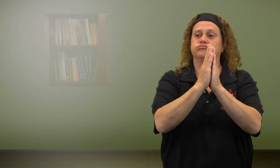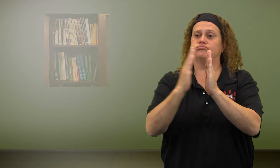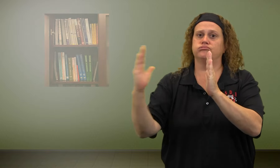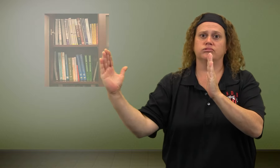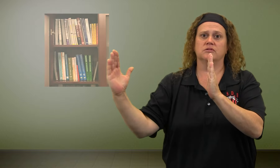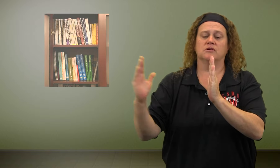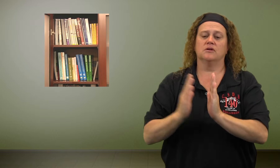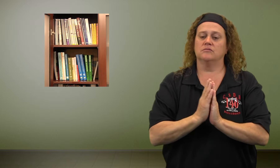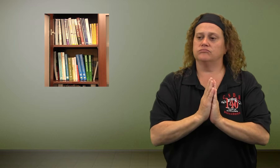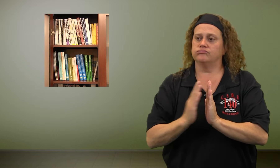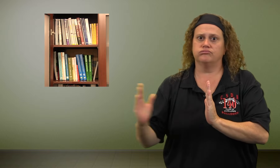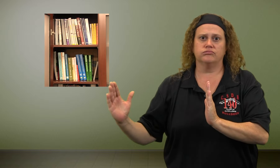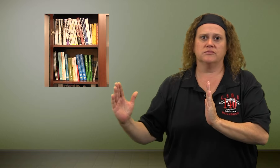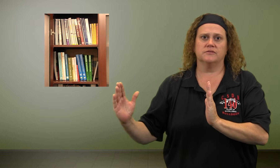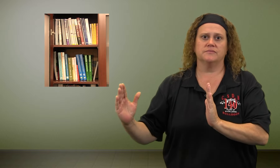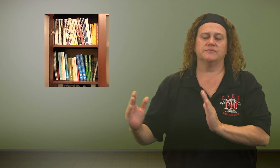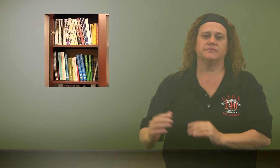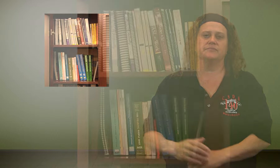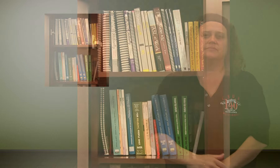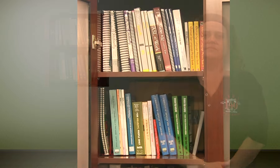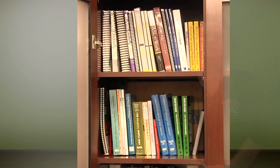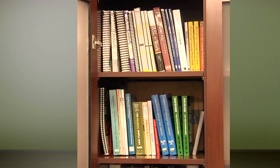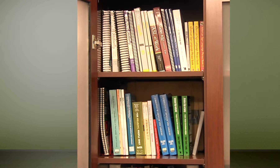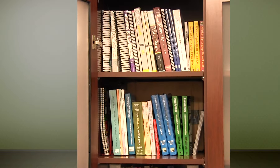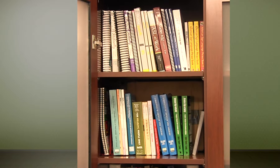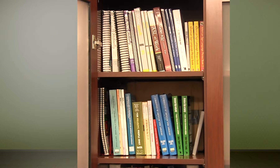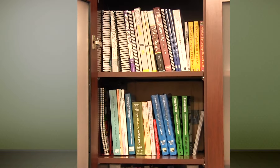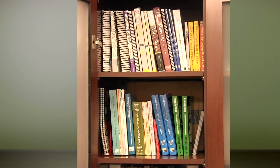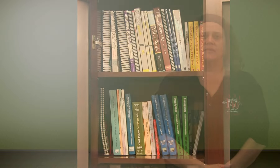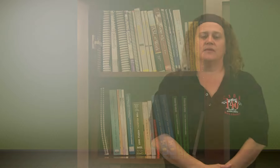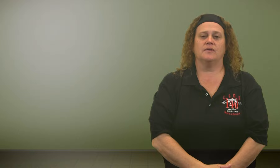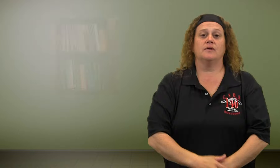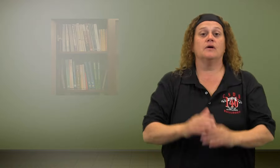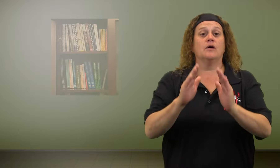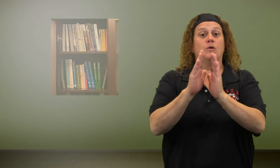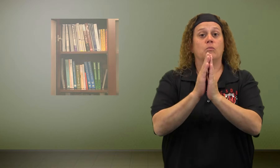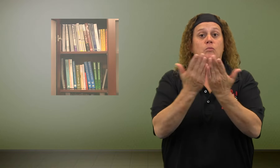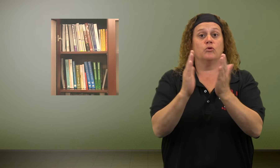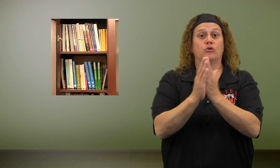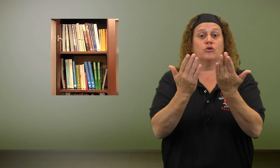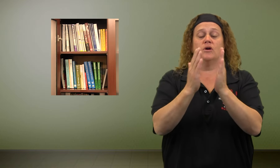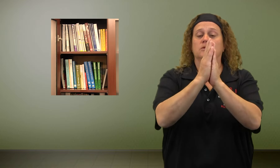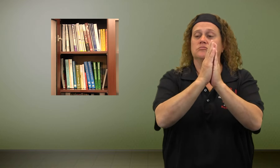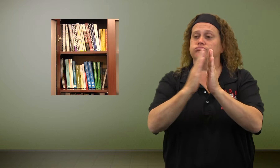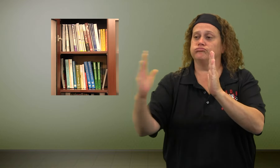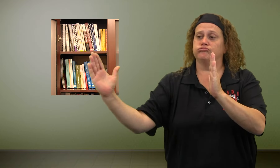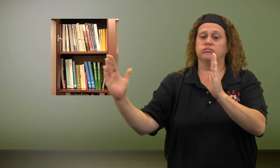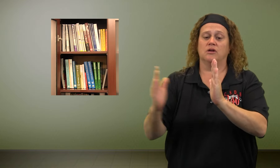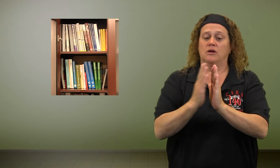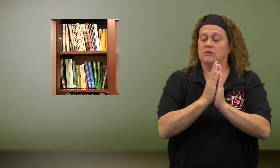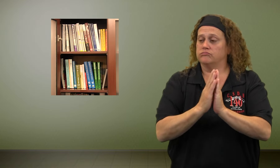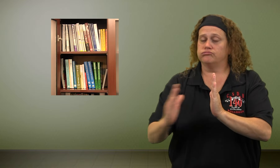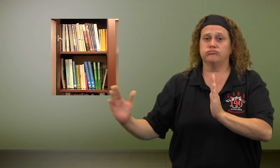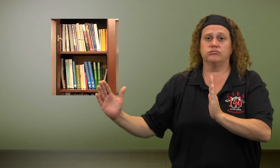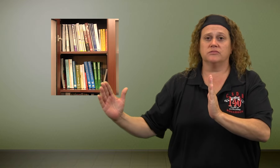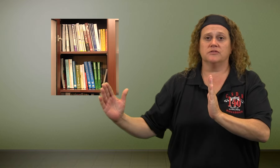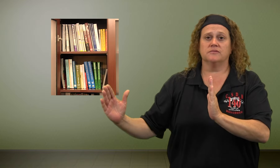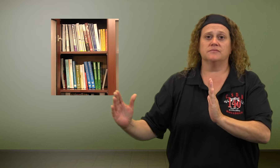A slew of books.